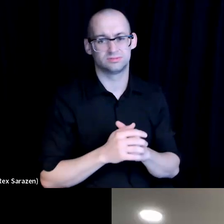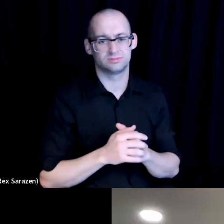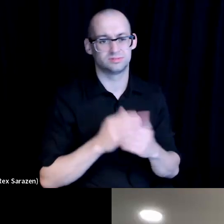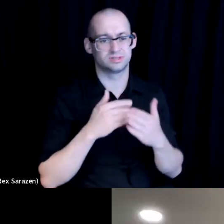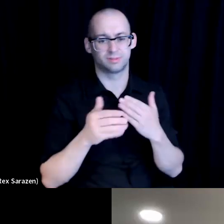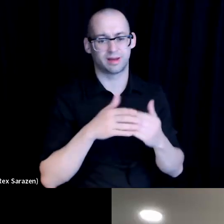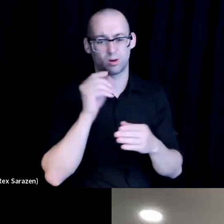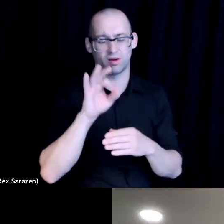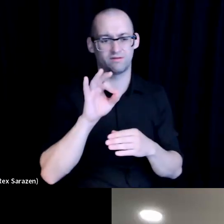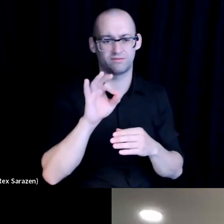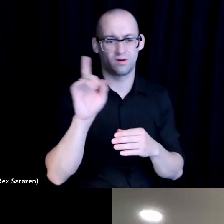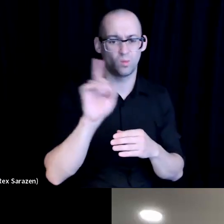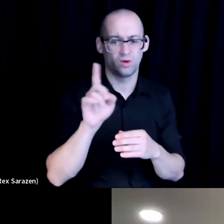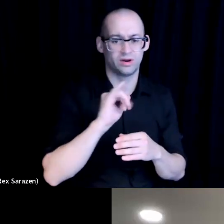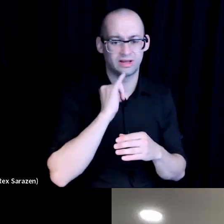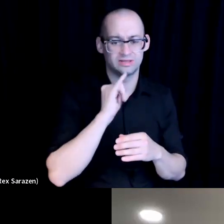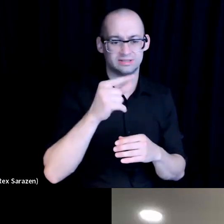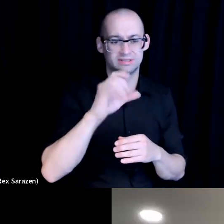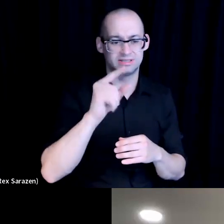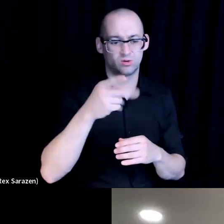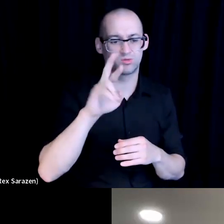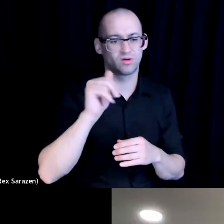And so that's I think one of the things that's been really outstanding and impressive to